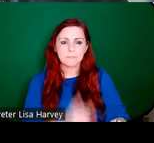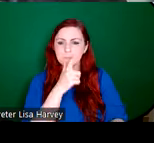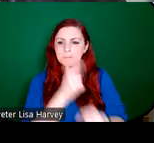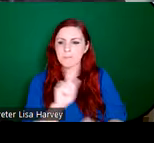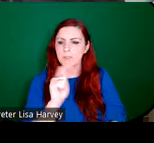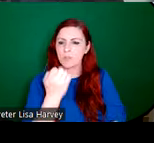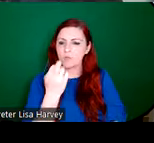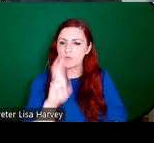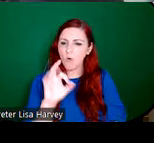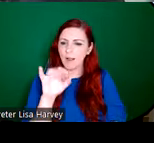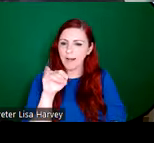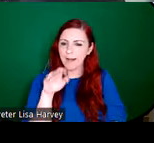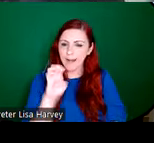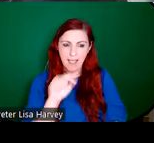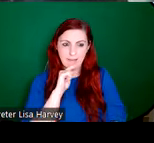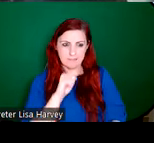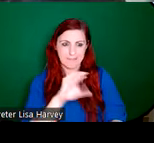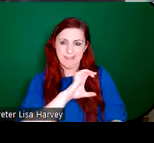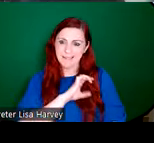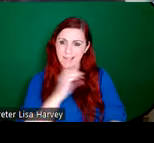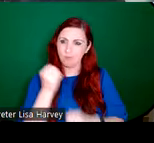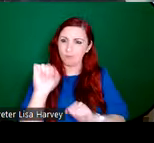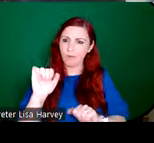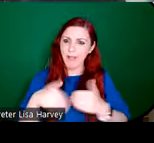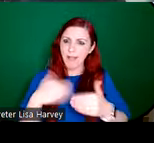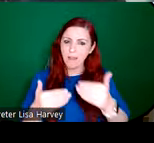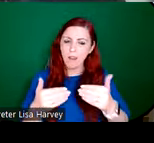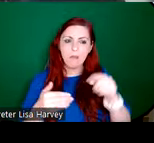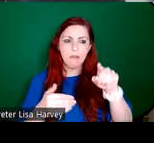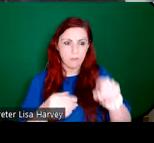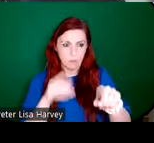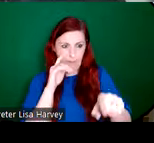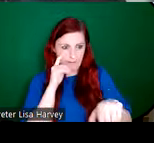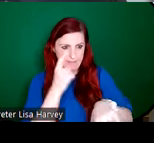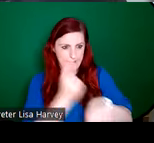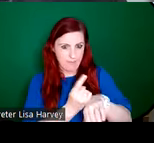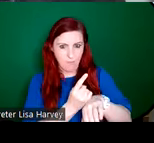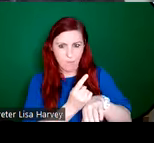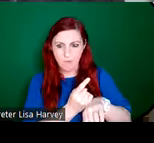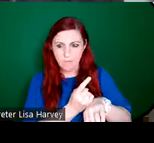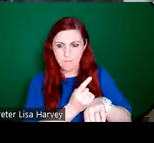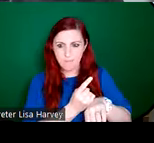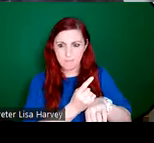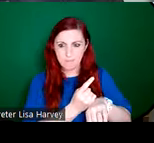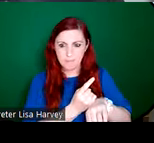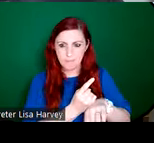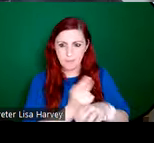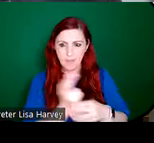the Celtic revival, we can see that the artists they really deliberately were